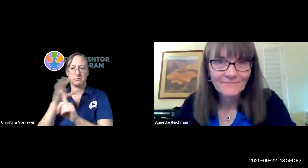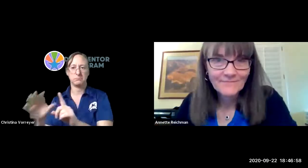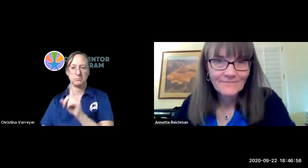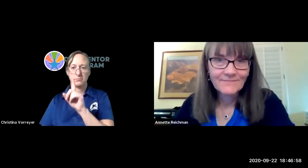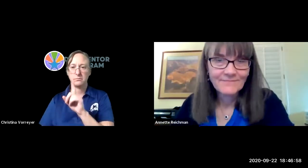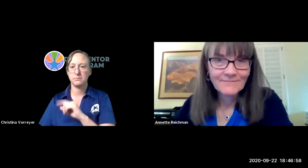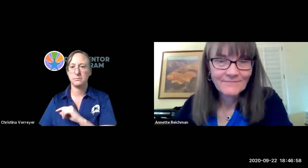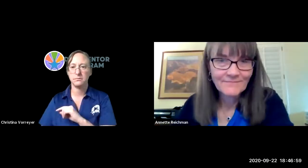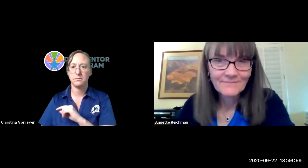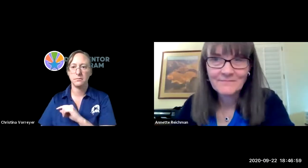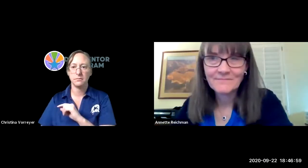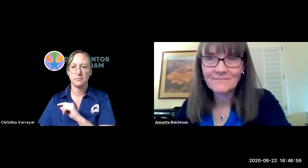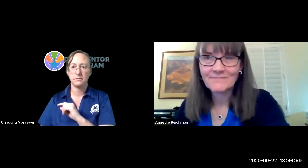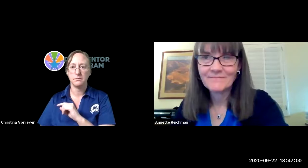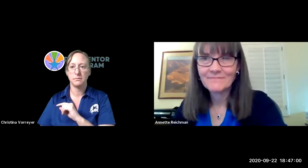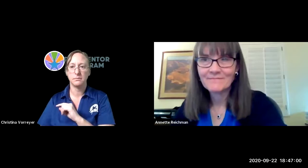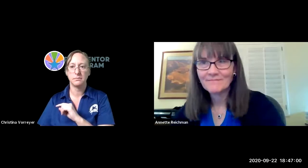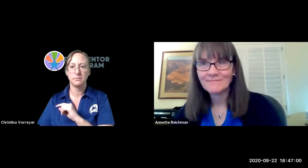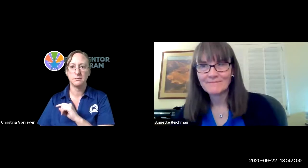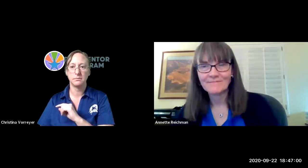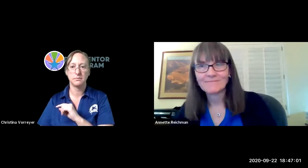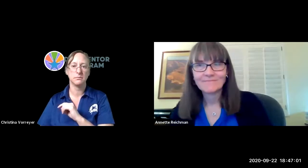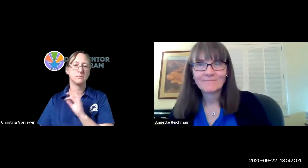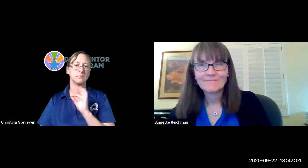i'll let annette go ahead and answer that